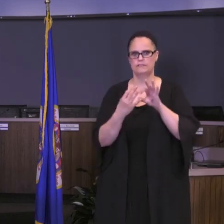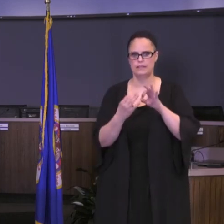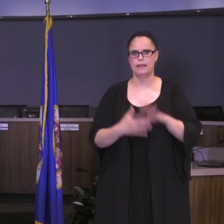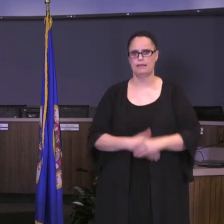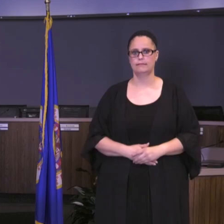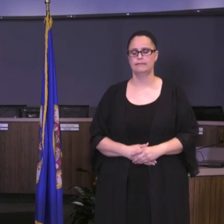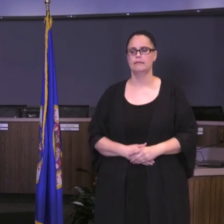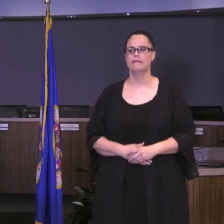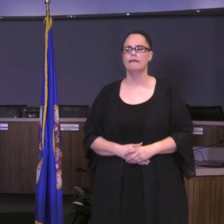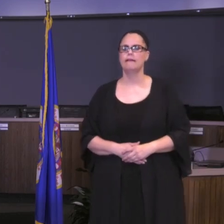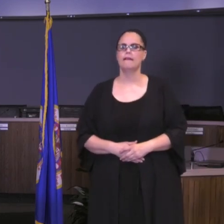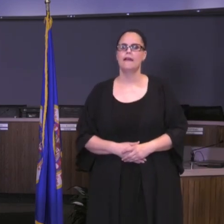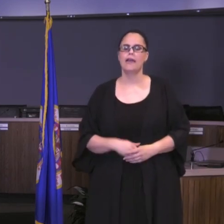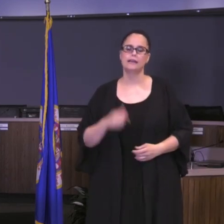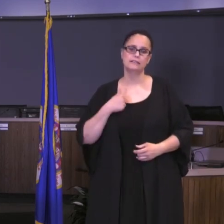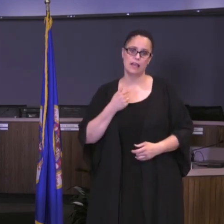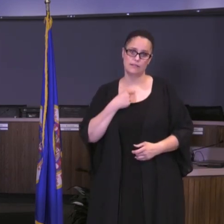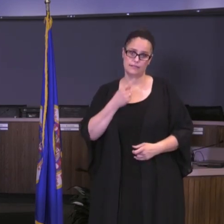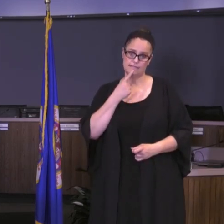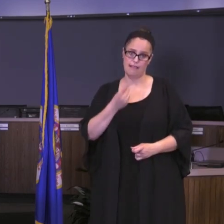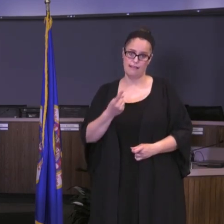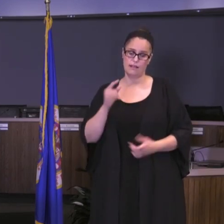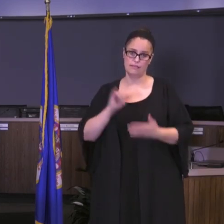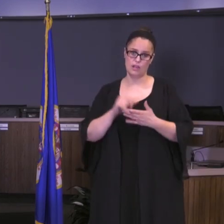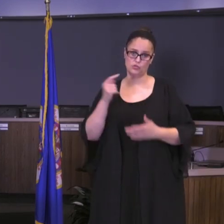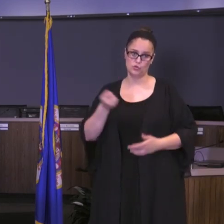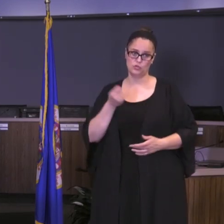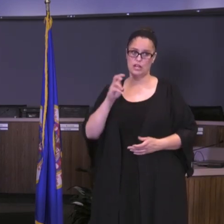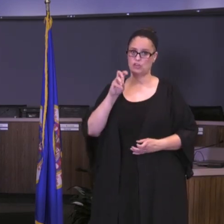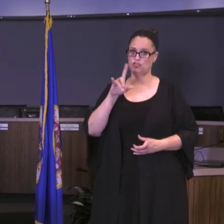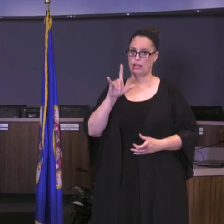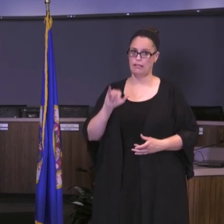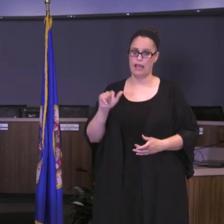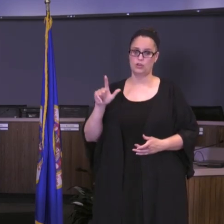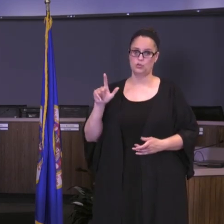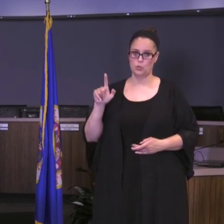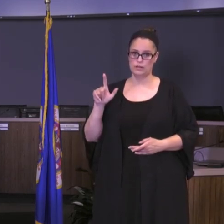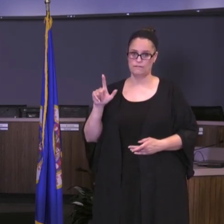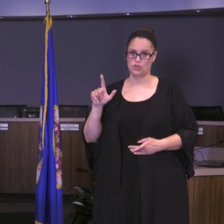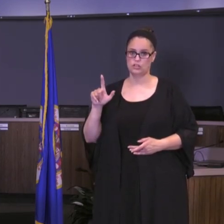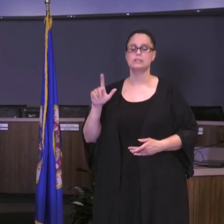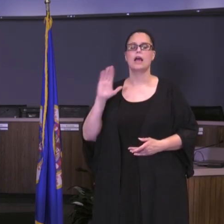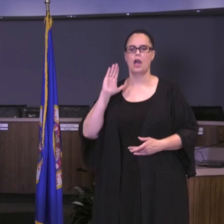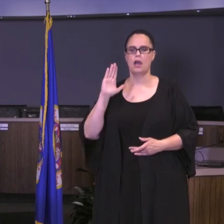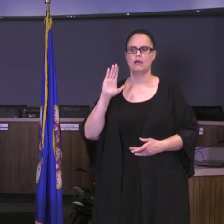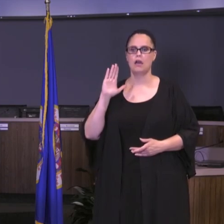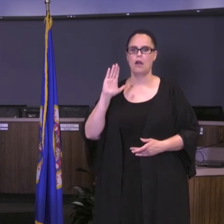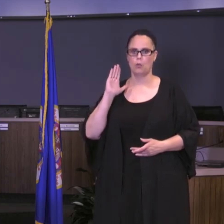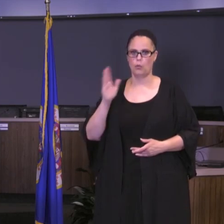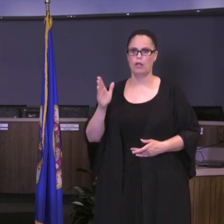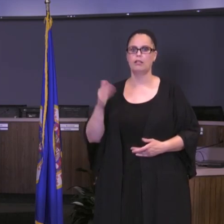As I mentioned on Tuesday July 21st, I'll be bringing an updated report to our Board of Education where we will go into some